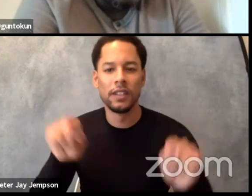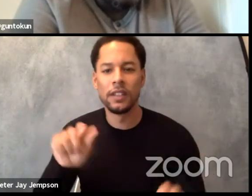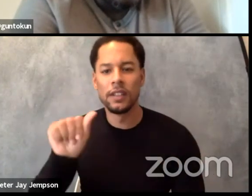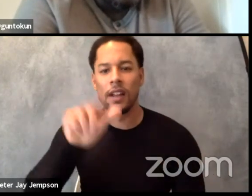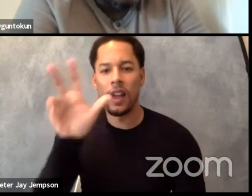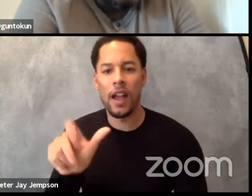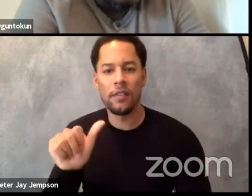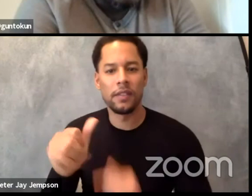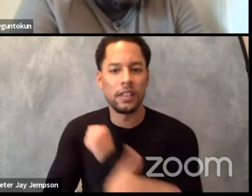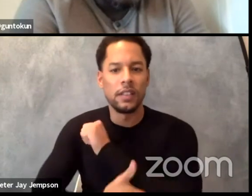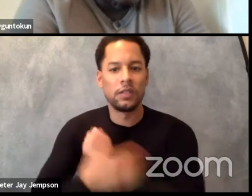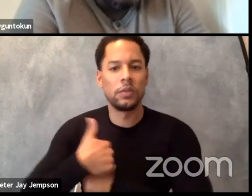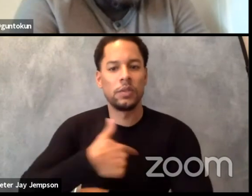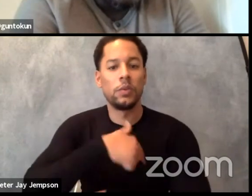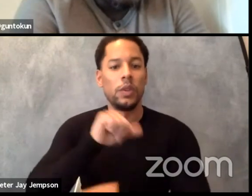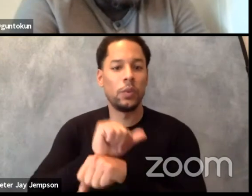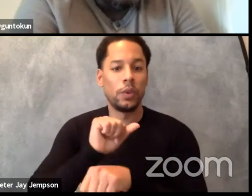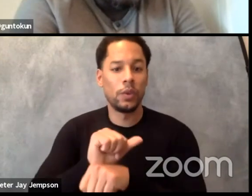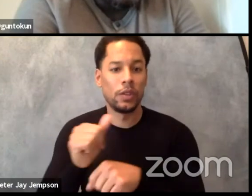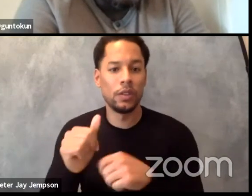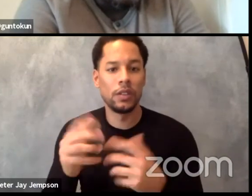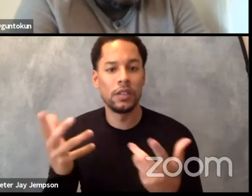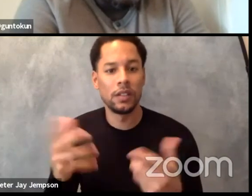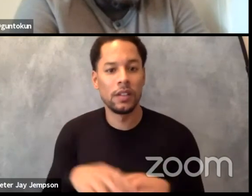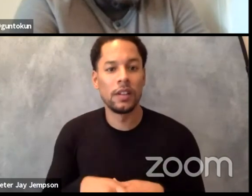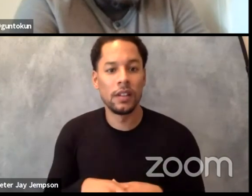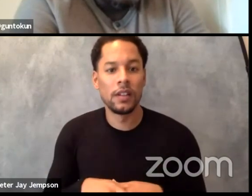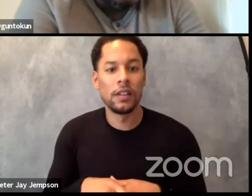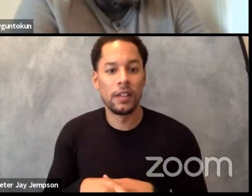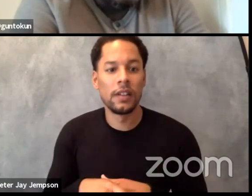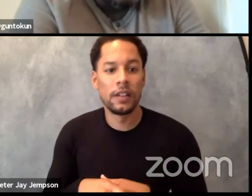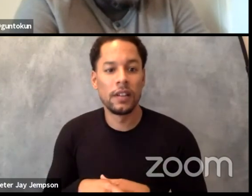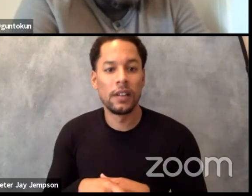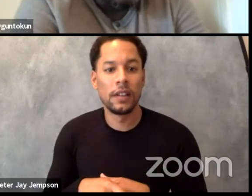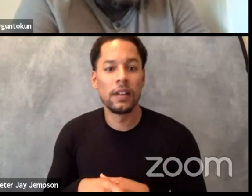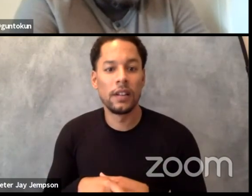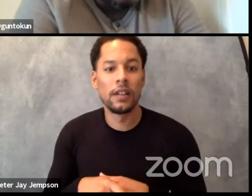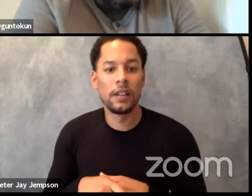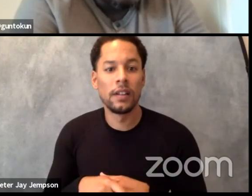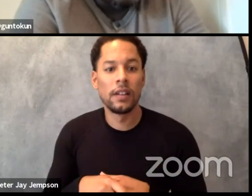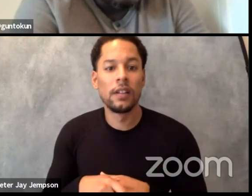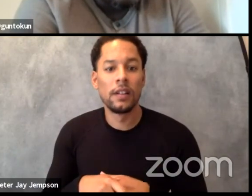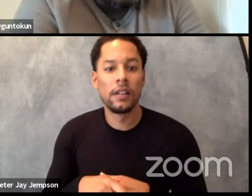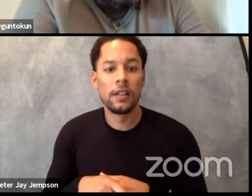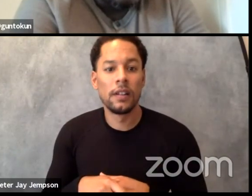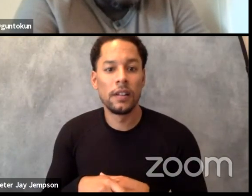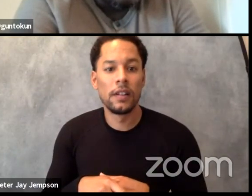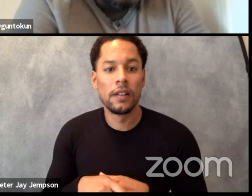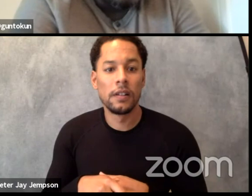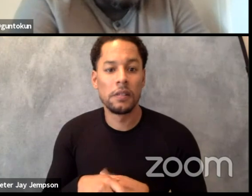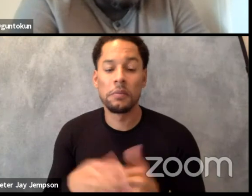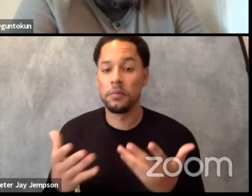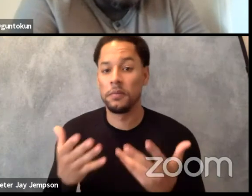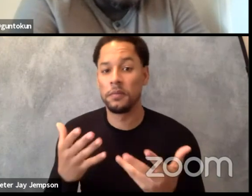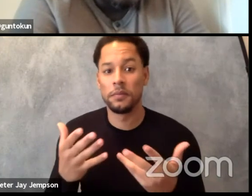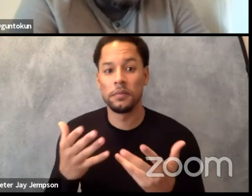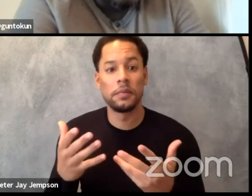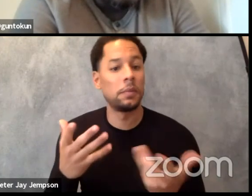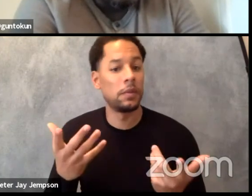Well we have strong folks in this series, so maybe I might reach out to all of you